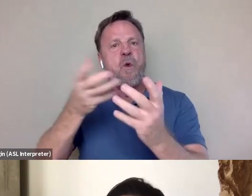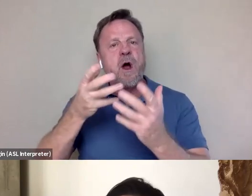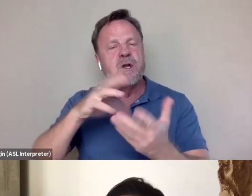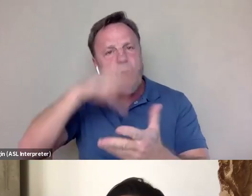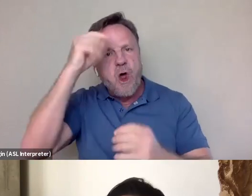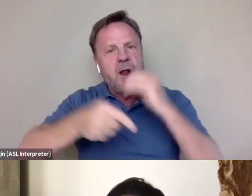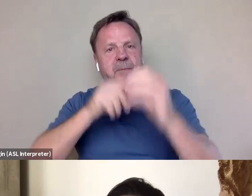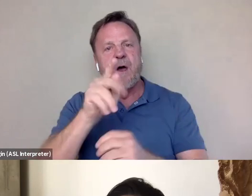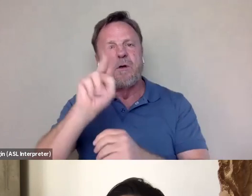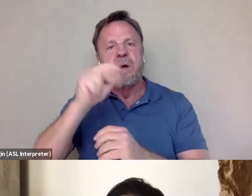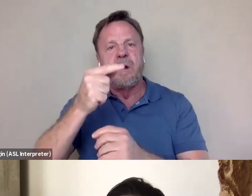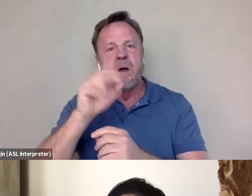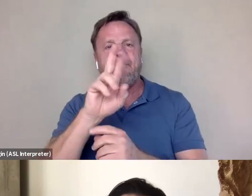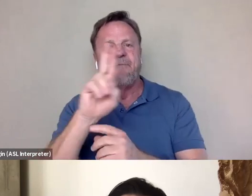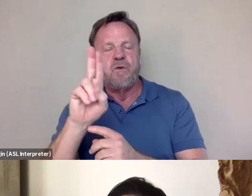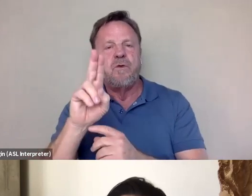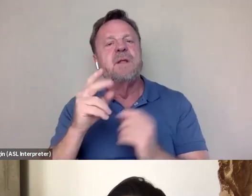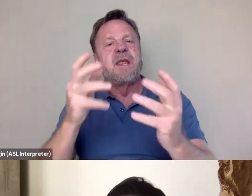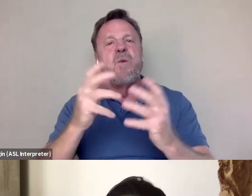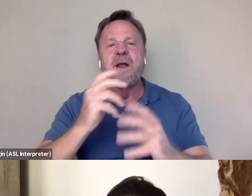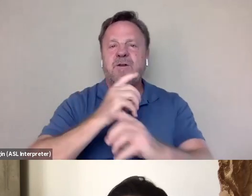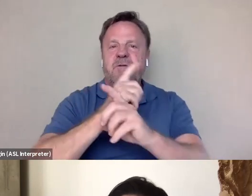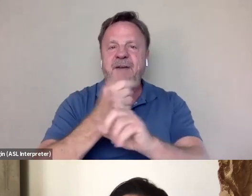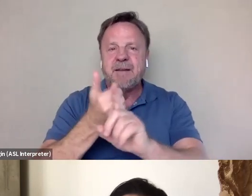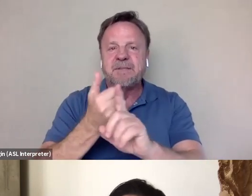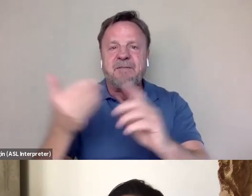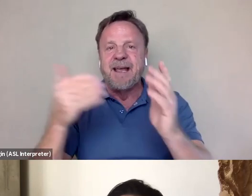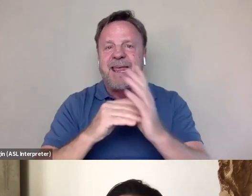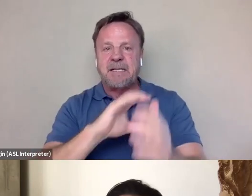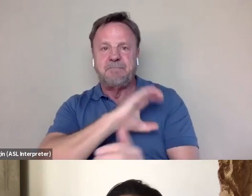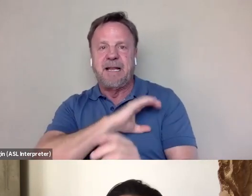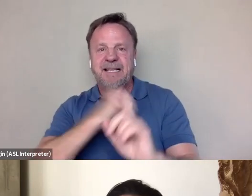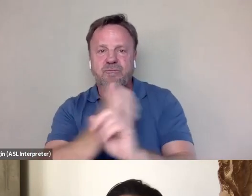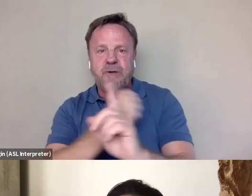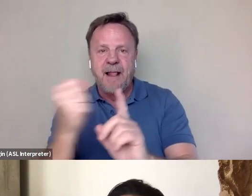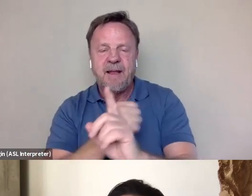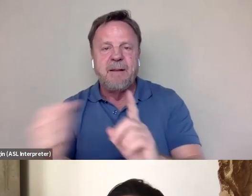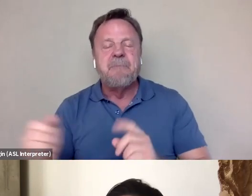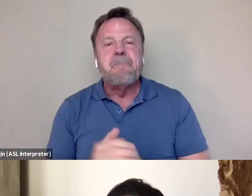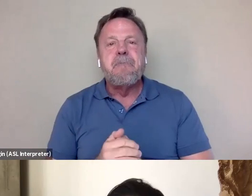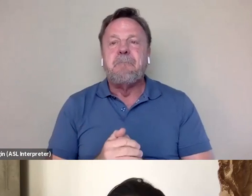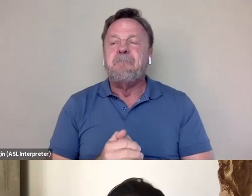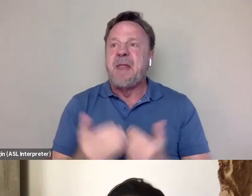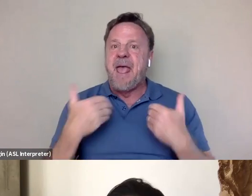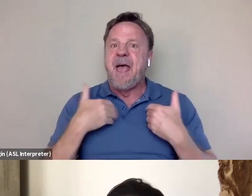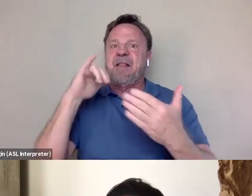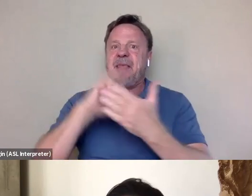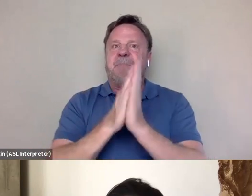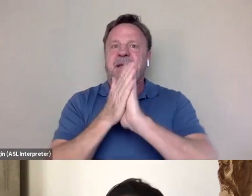because he wanted to defend himself against police brutality. I think having that become your first student